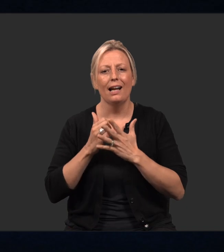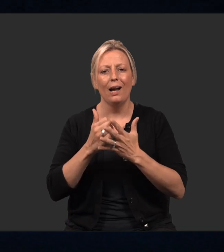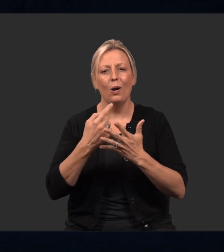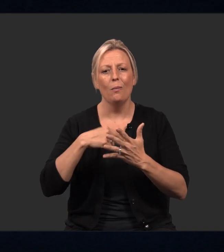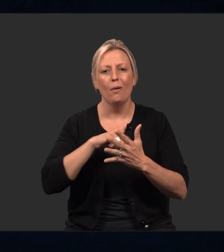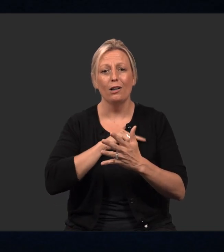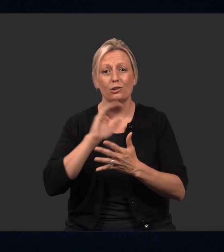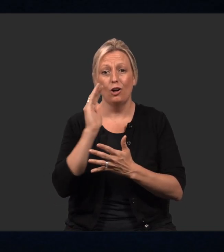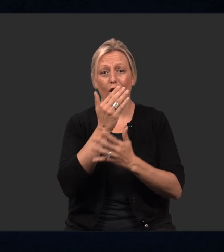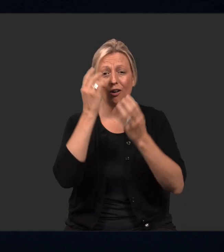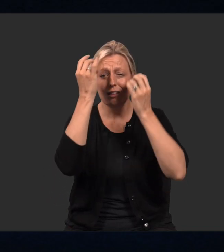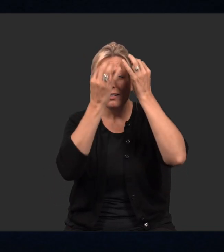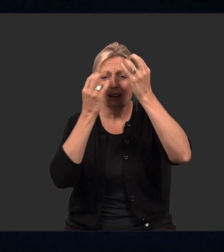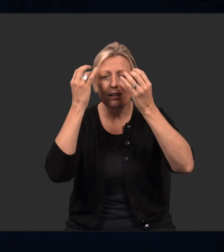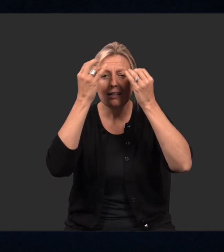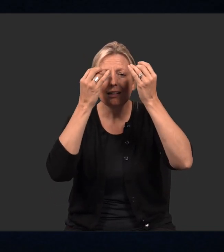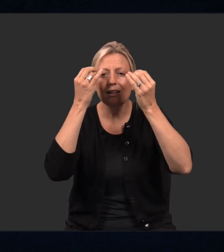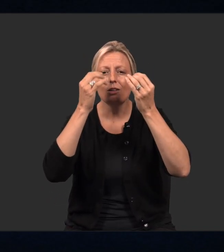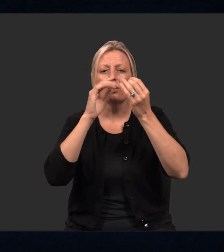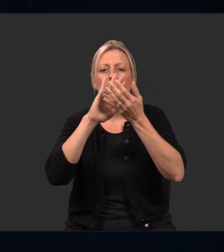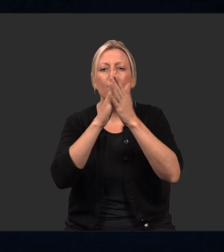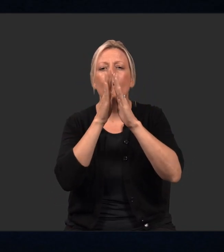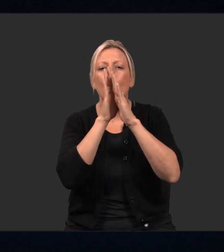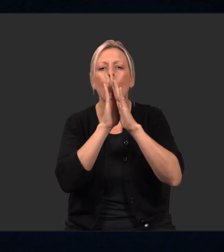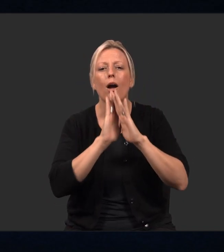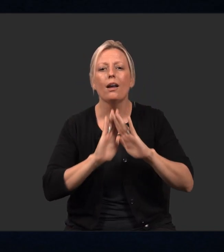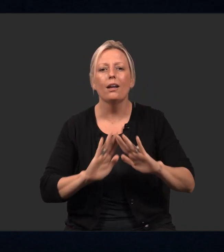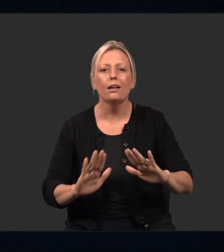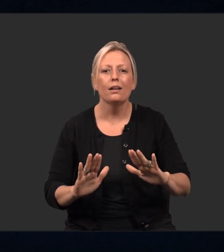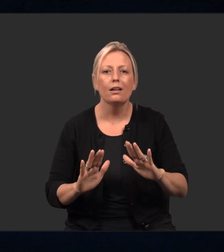and quiet those racing thoughts in your mind.